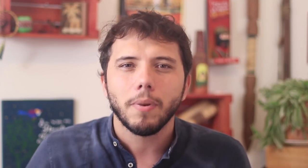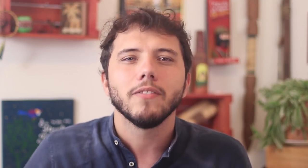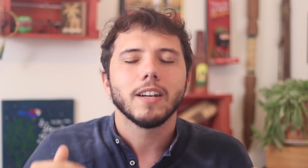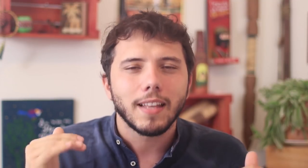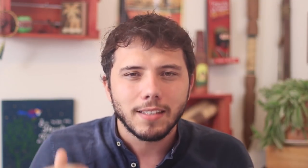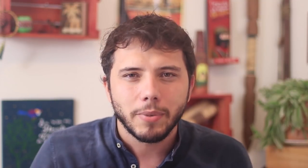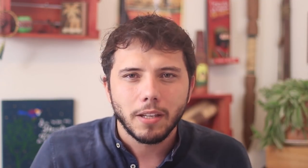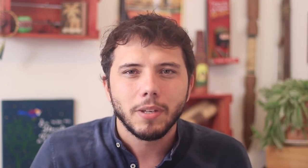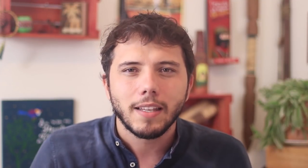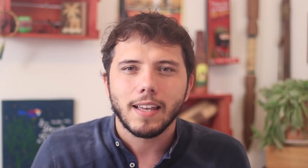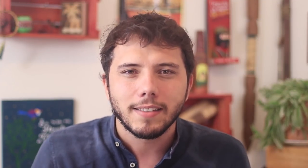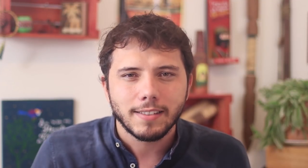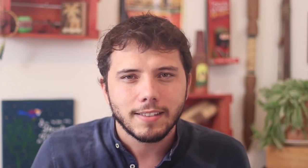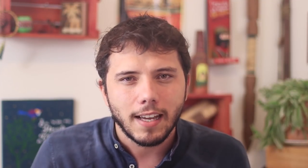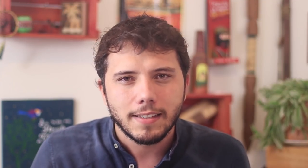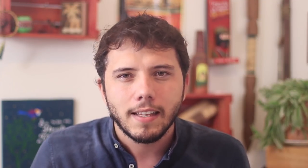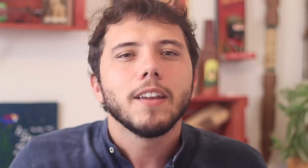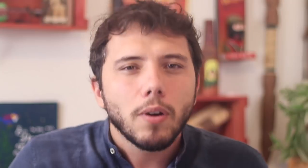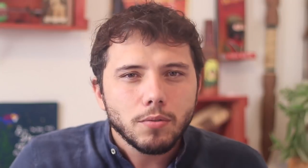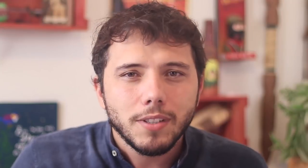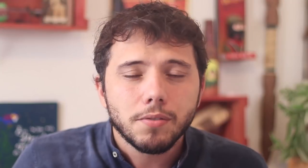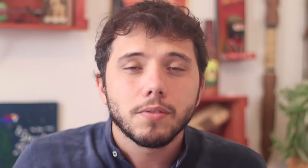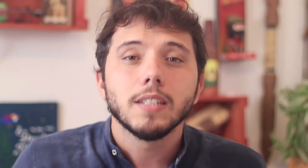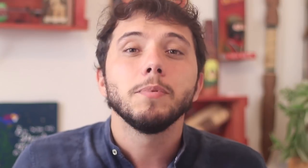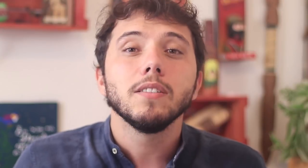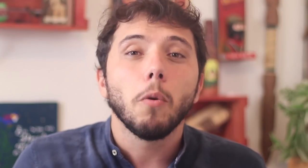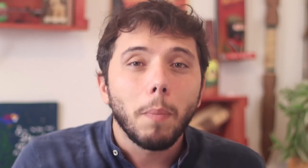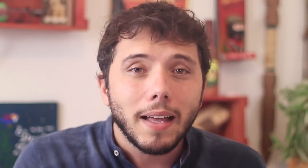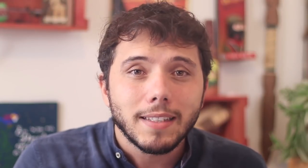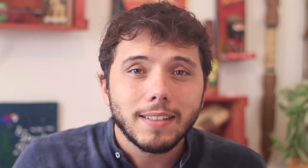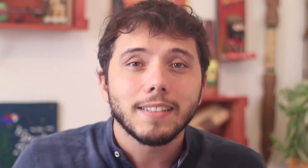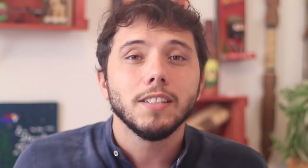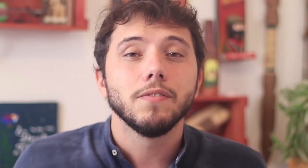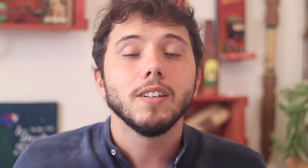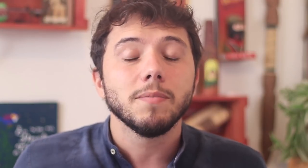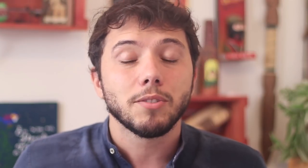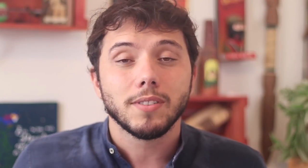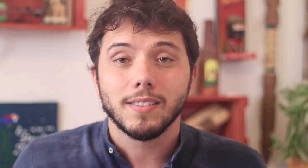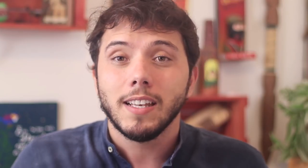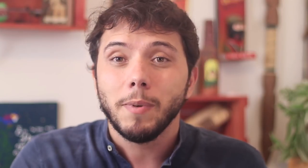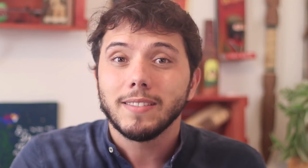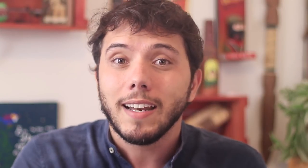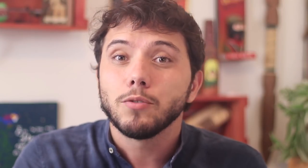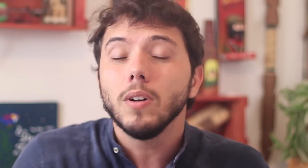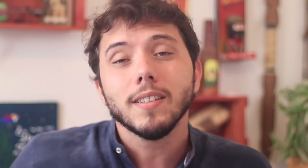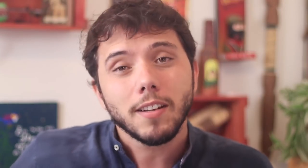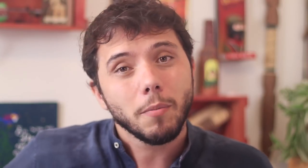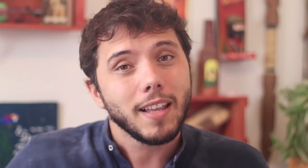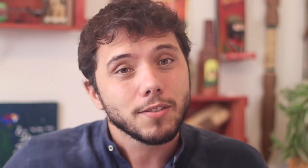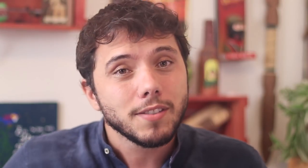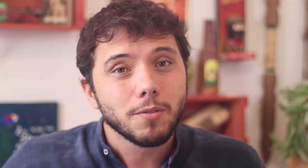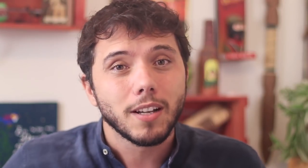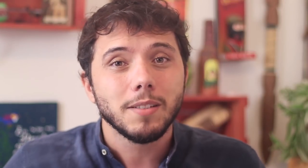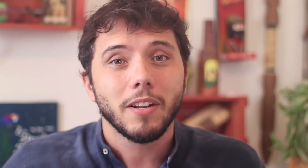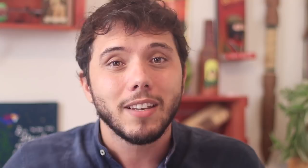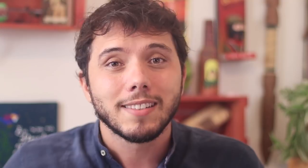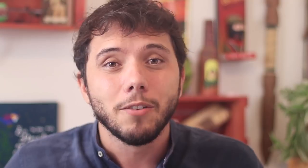to face this pandemic in essential areas. While this goes on, this psycho is encouraging people to disrespect all safety and health warnings